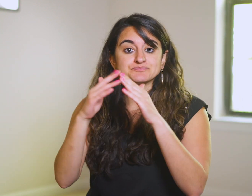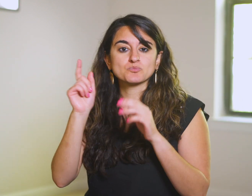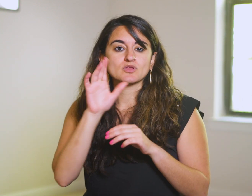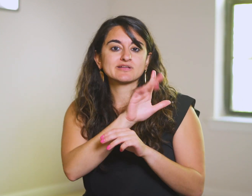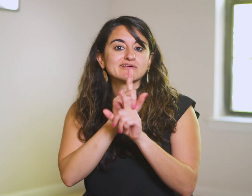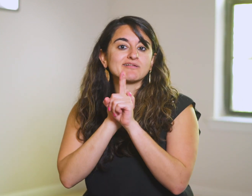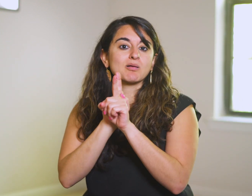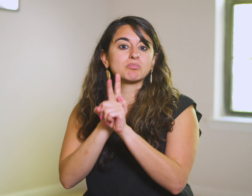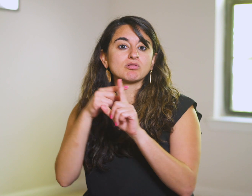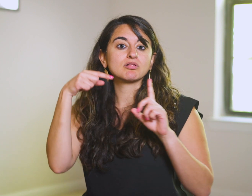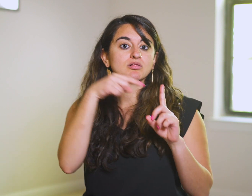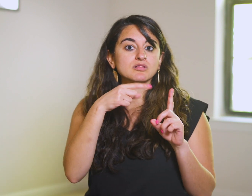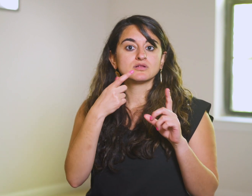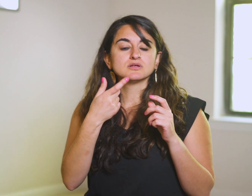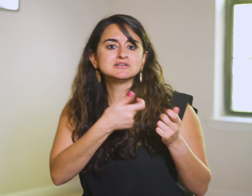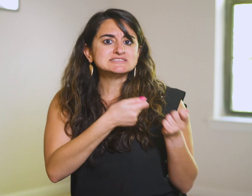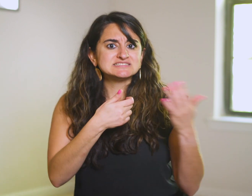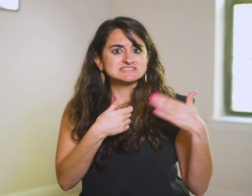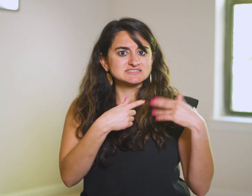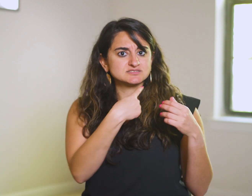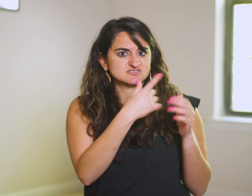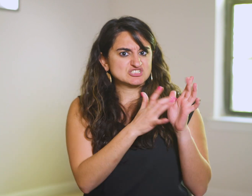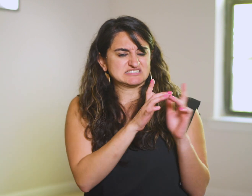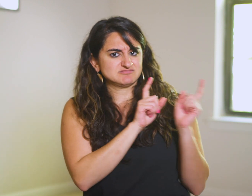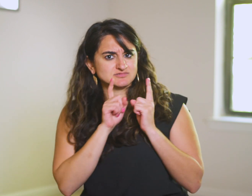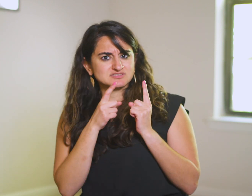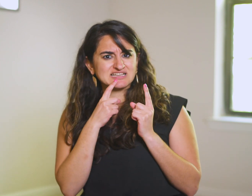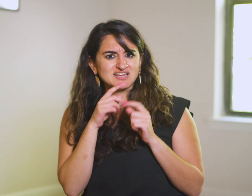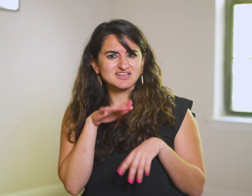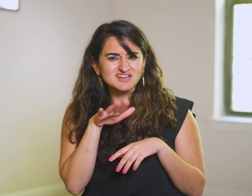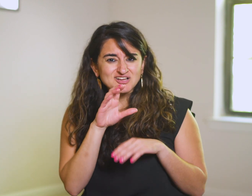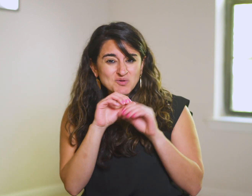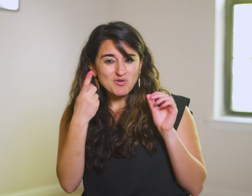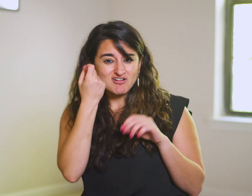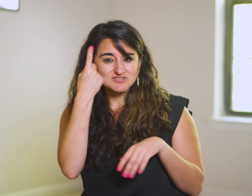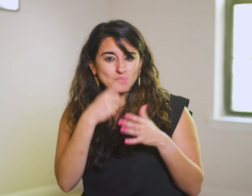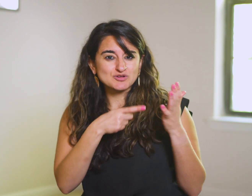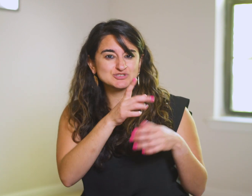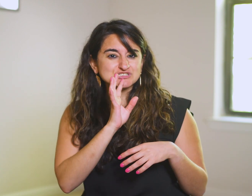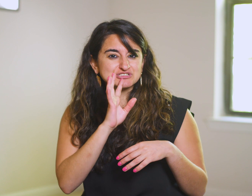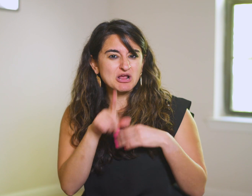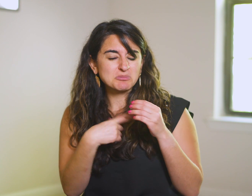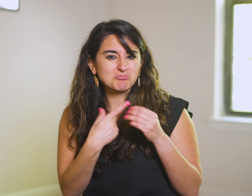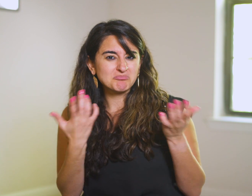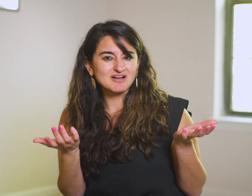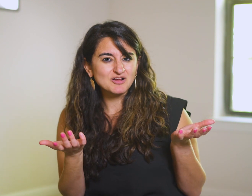when His disciples pull Him aside and say, “No one knows what You’re talking about.”